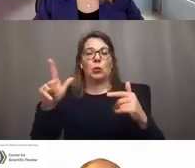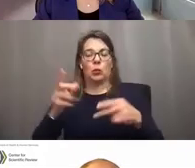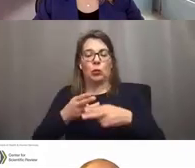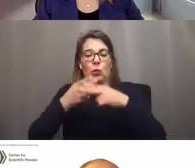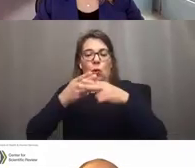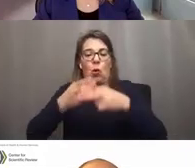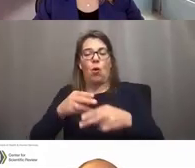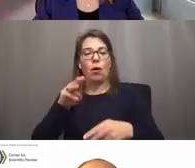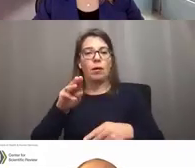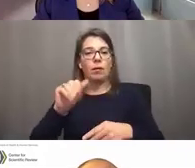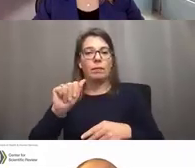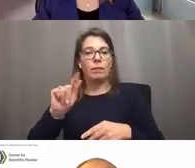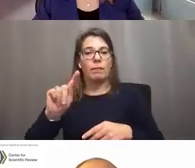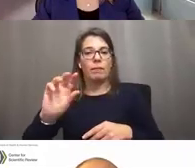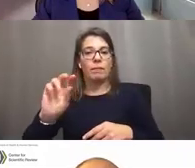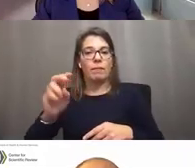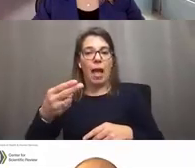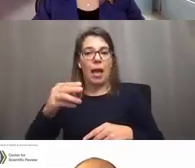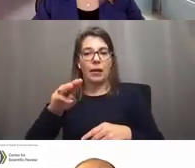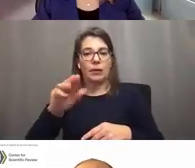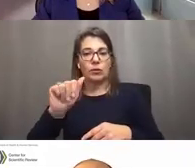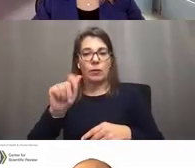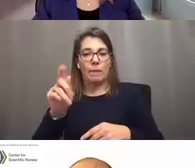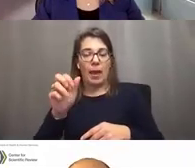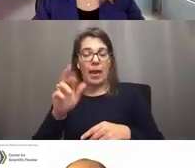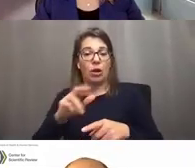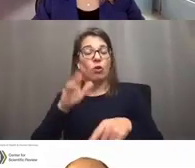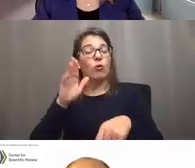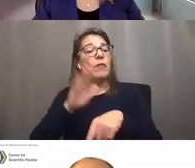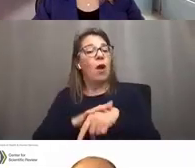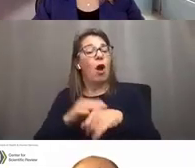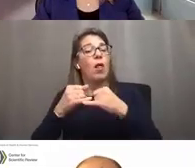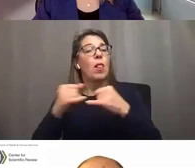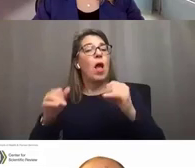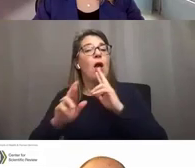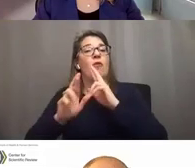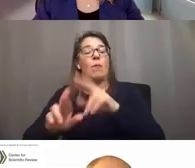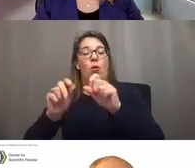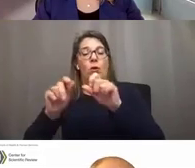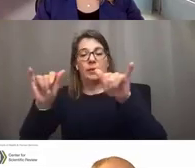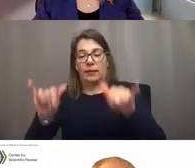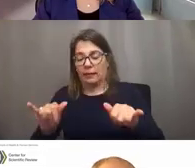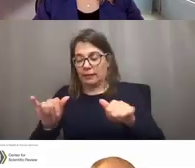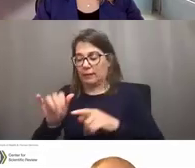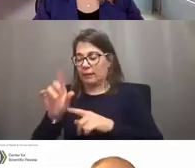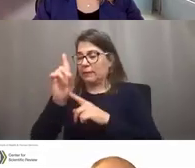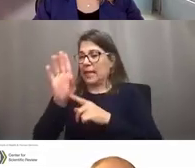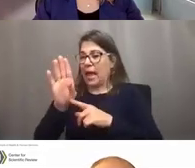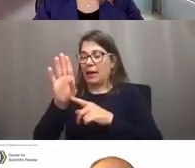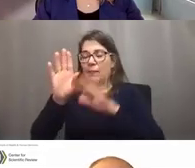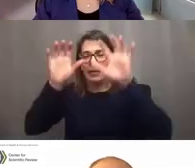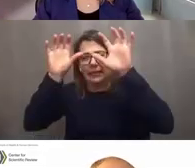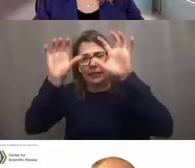and it's in the online NIH reporter system. It uses a database of all funded grants. You just enter some text.